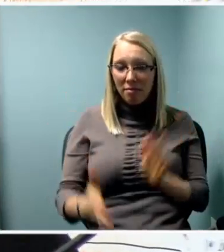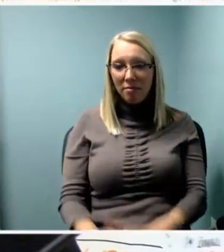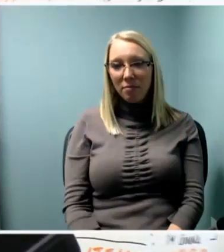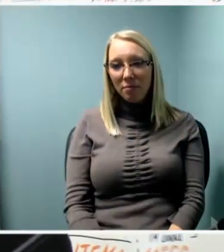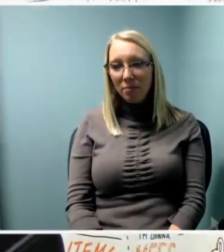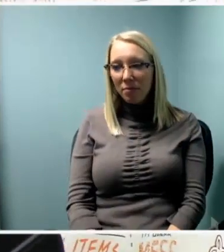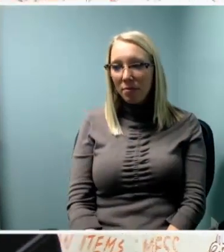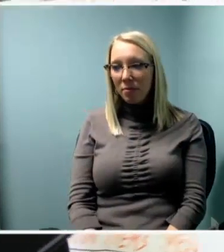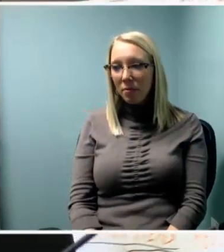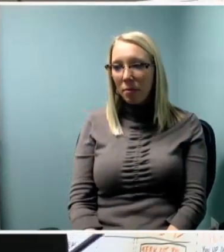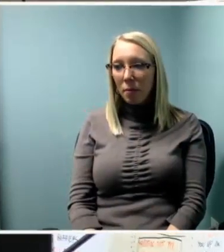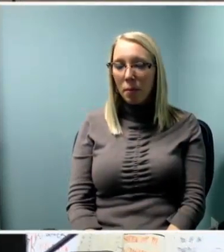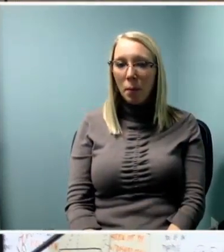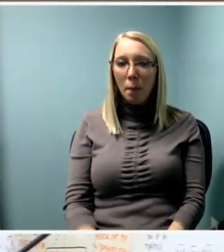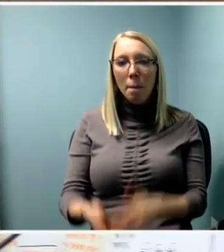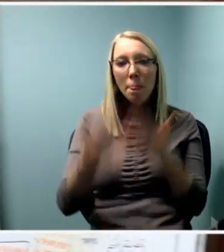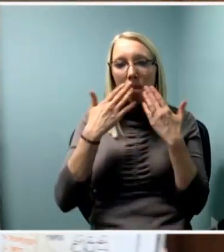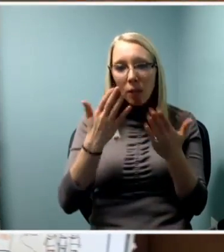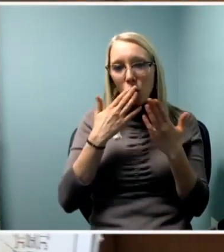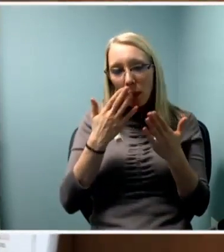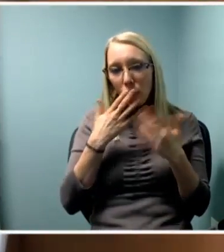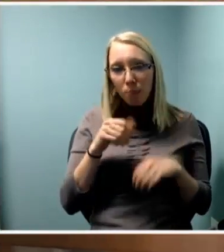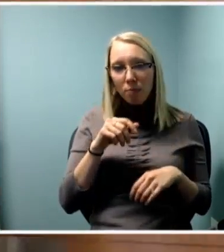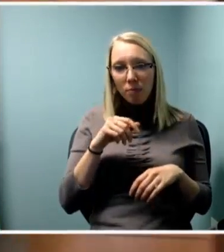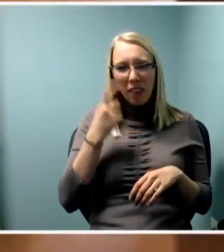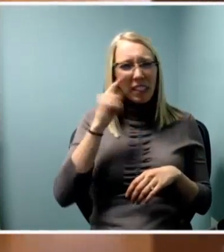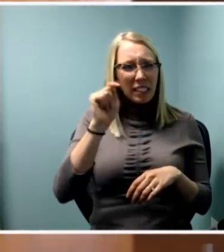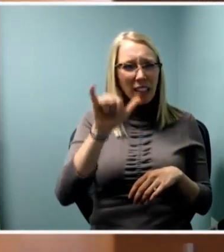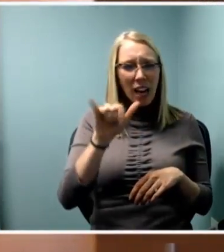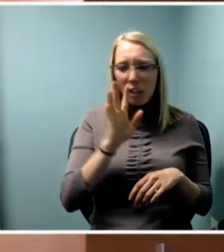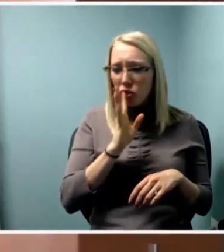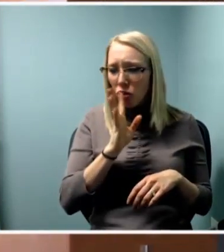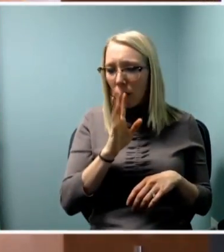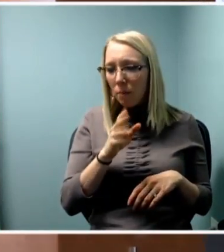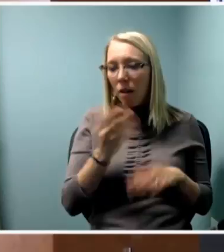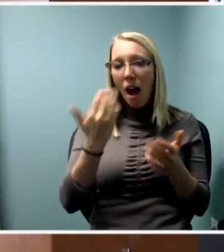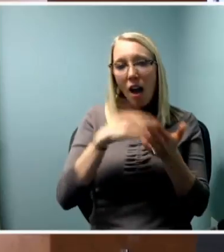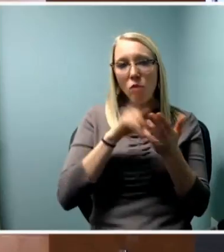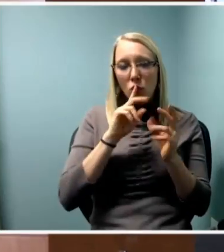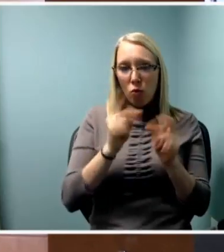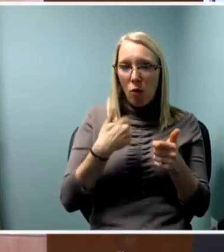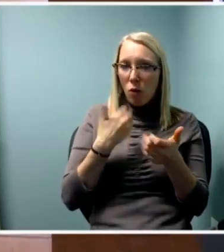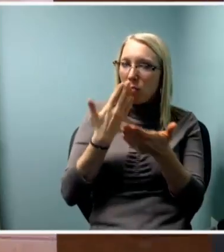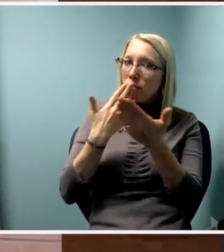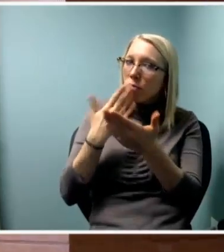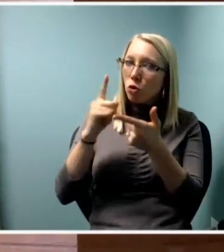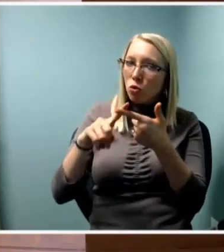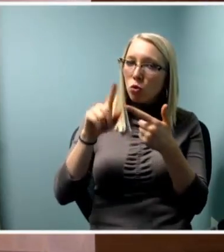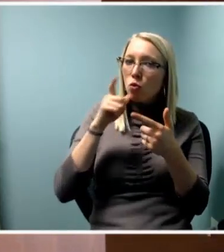(Ty) Thank you, thank you, thank you. Just again just a quick thank you to our facilitators for each of the sessions.